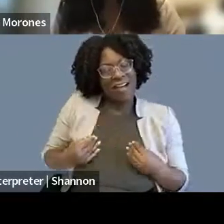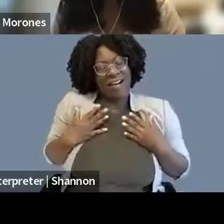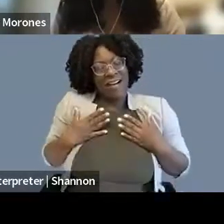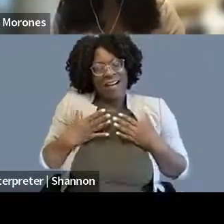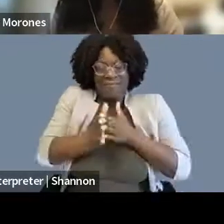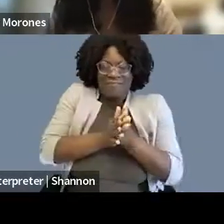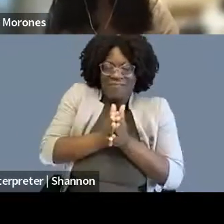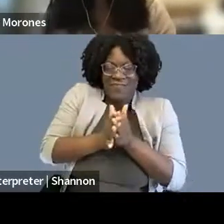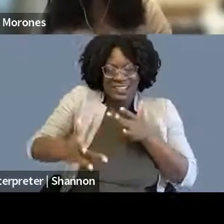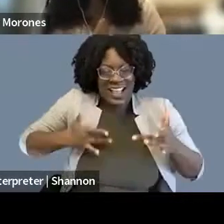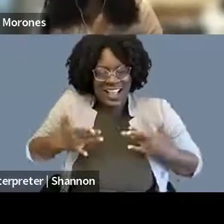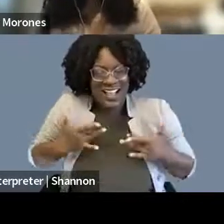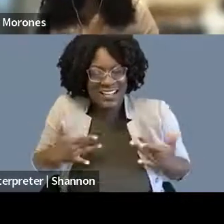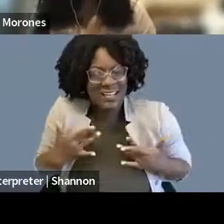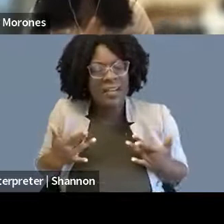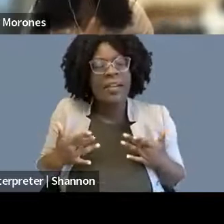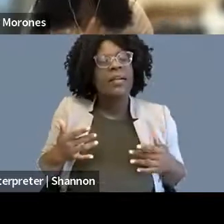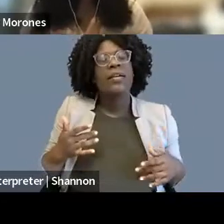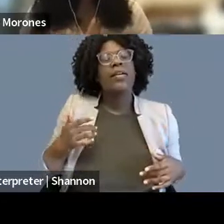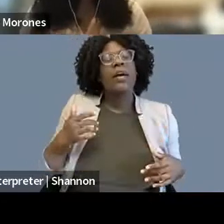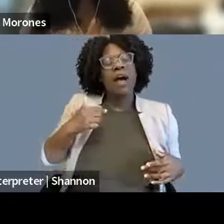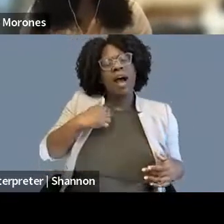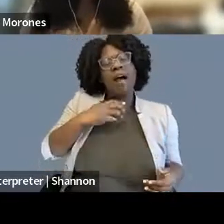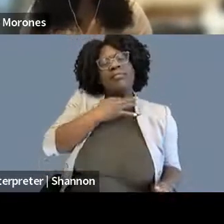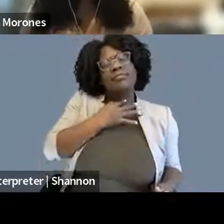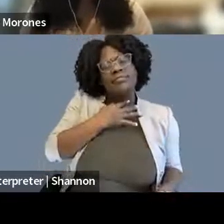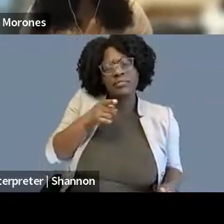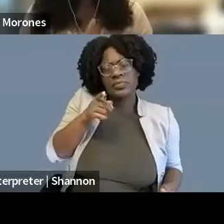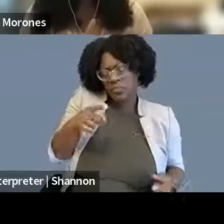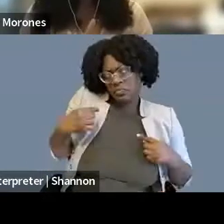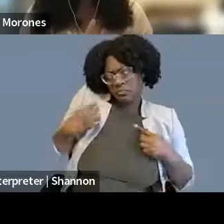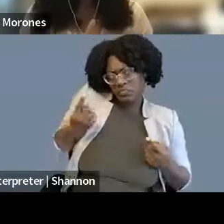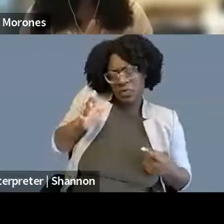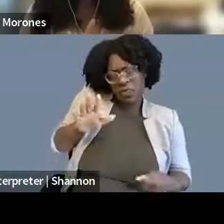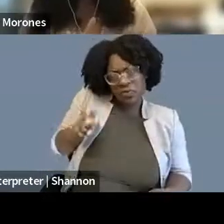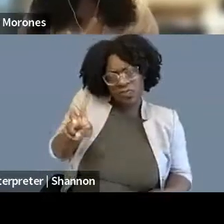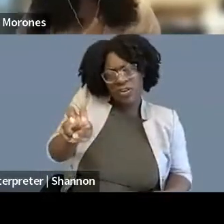So my question is, has there been something in the course of your legal career that you learned was not for you